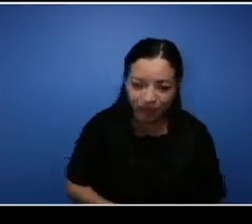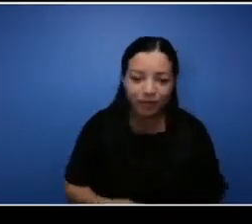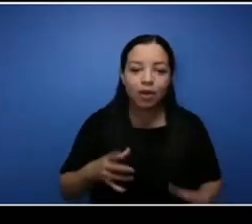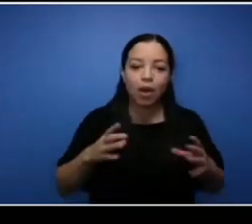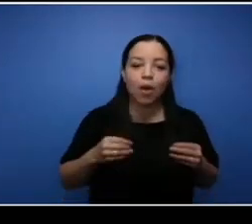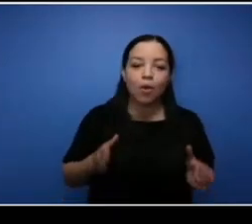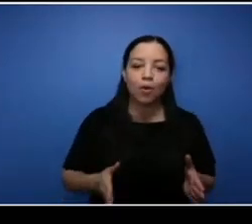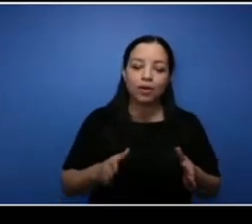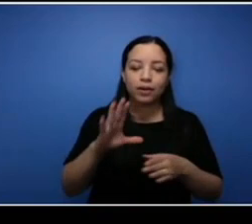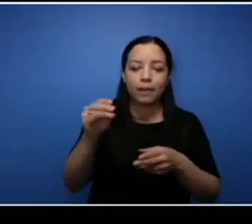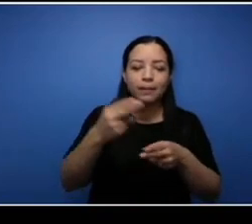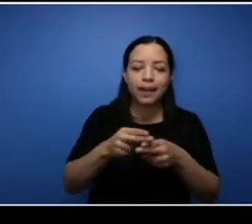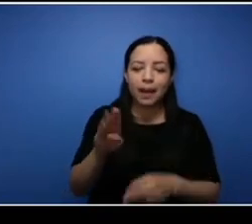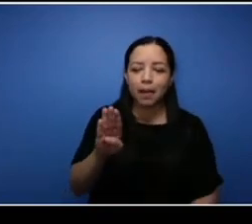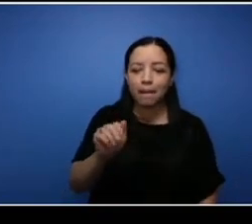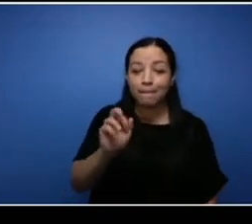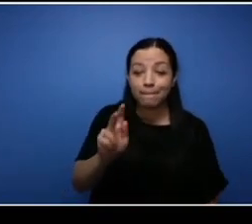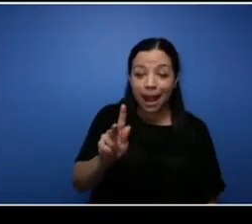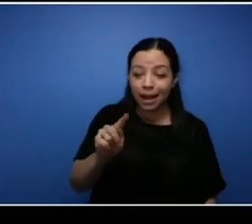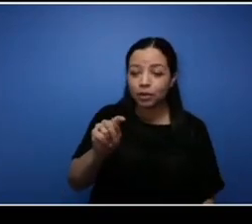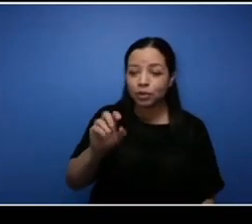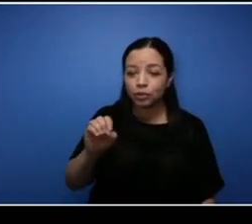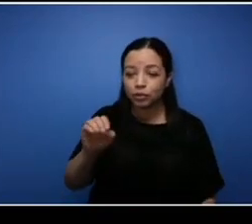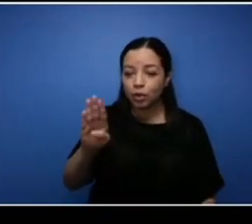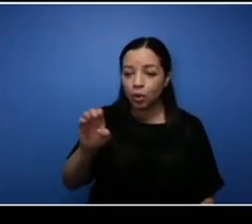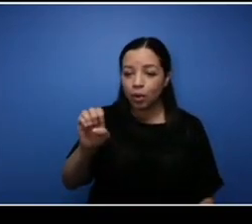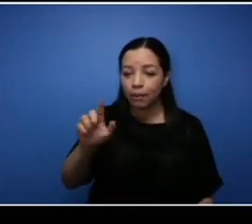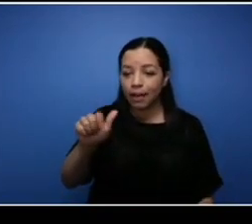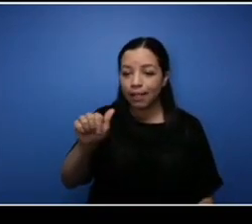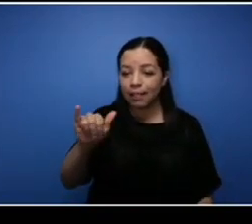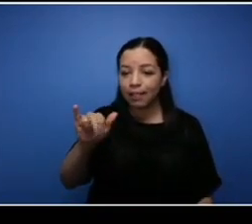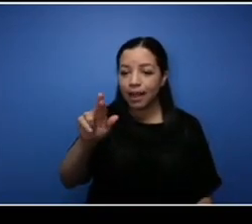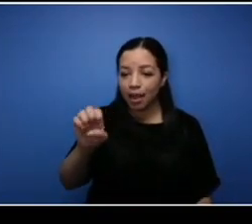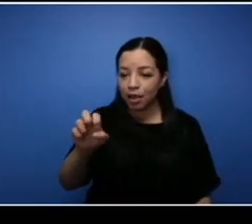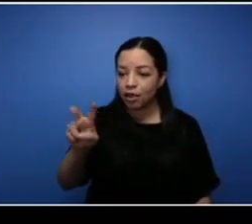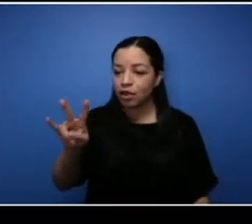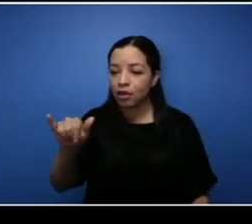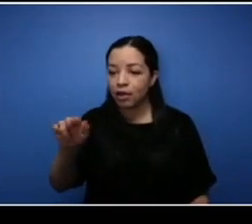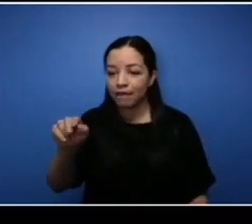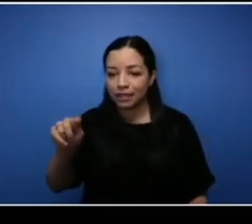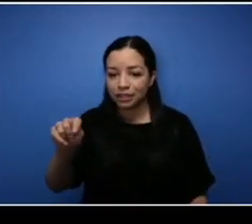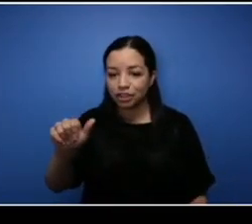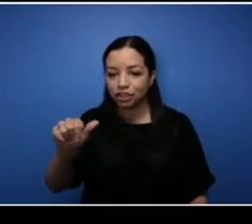Wear, a company that I started about four years ago that specializes in everything that